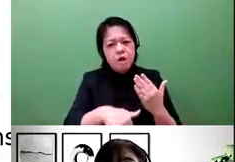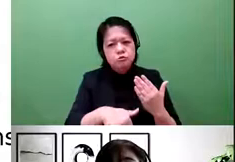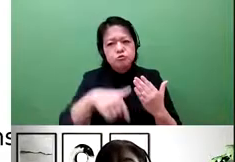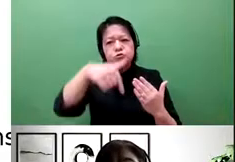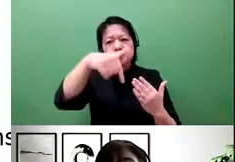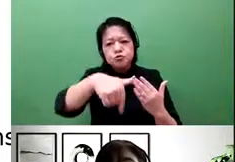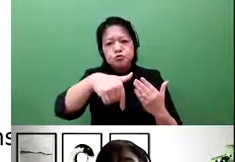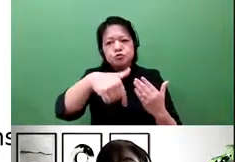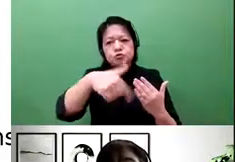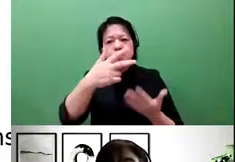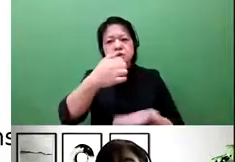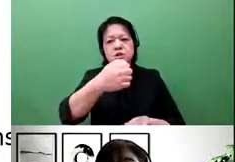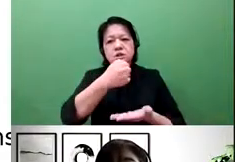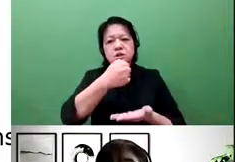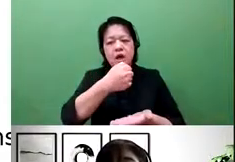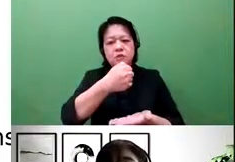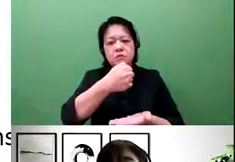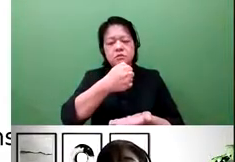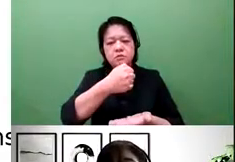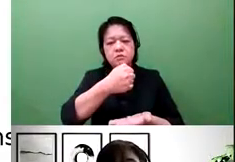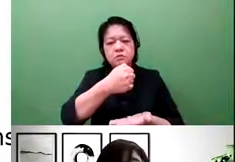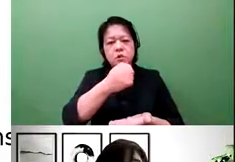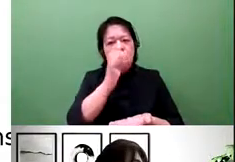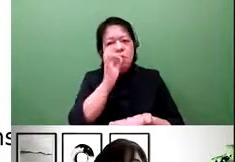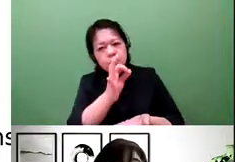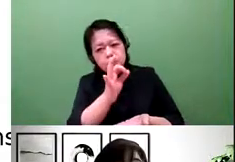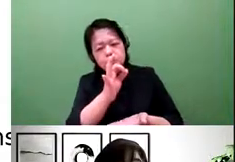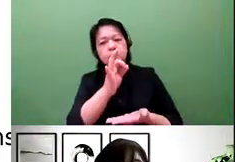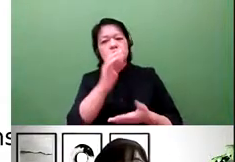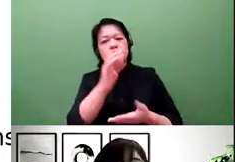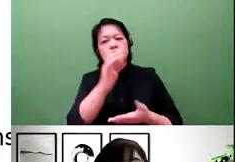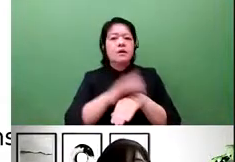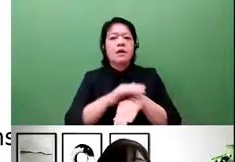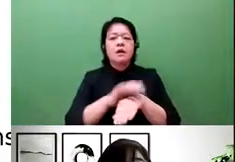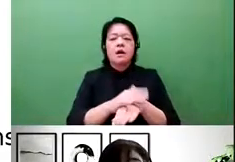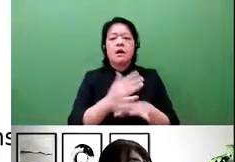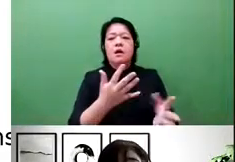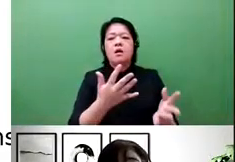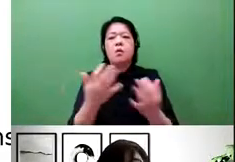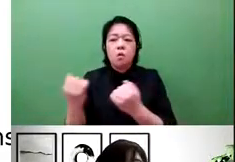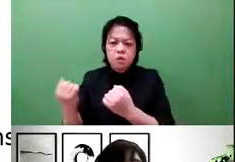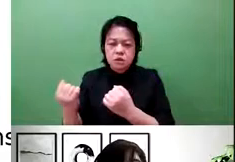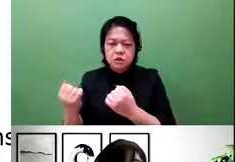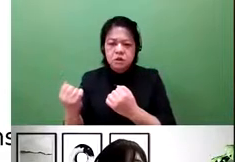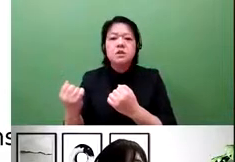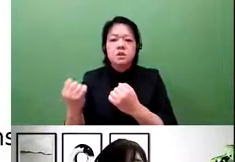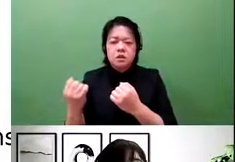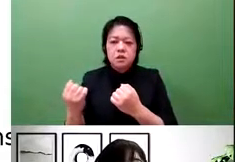And therefore, there is a negative approach